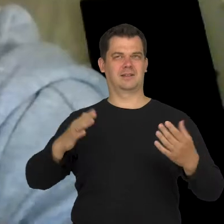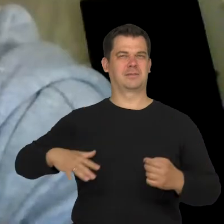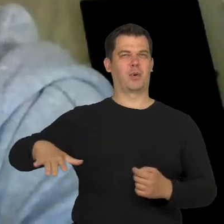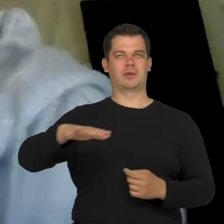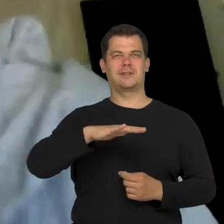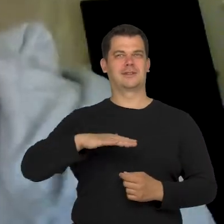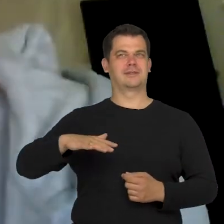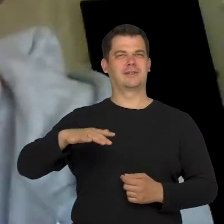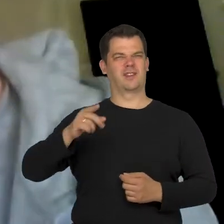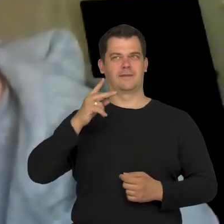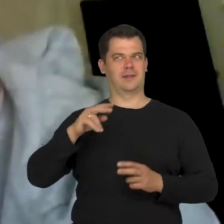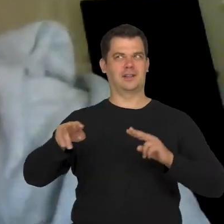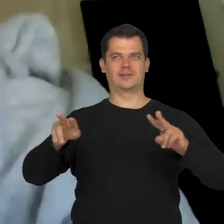This is terrifying.